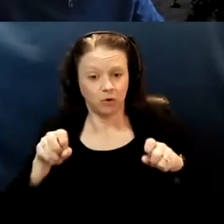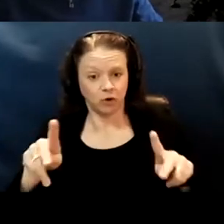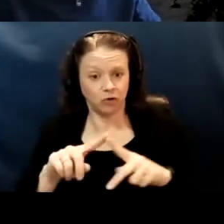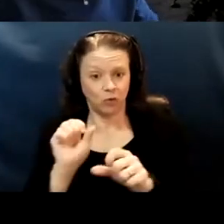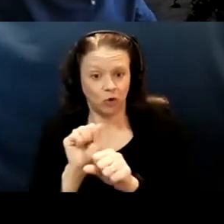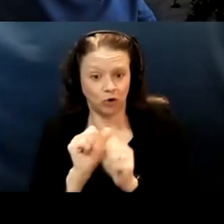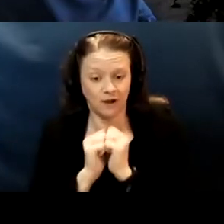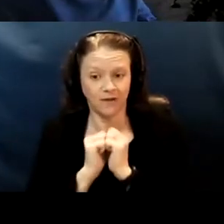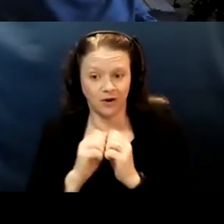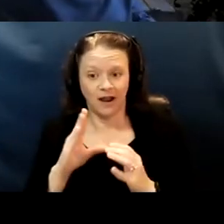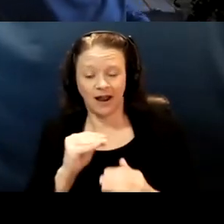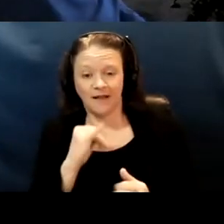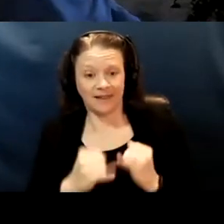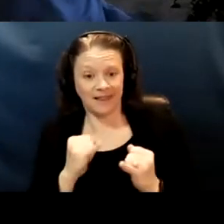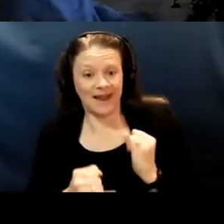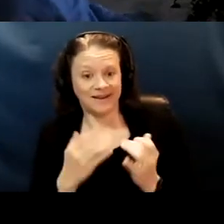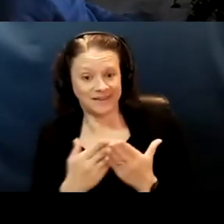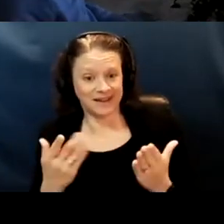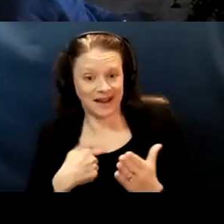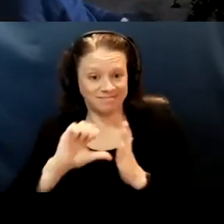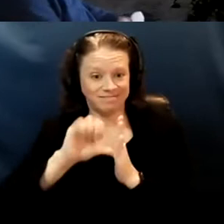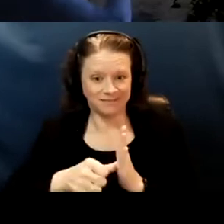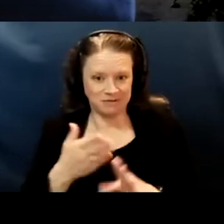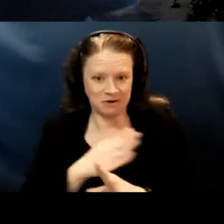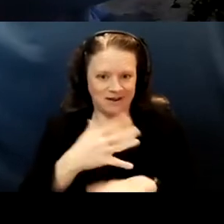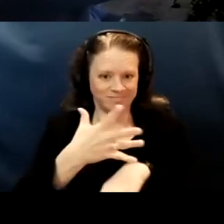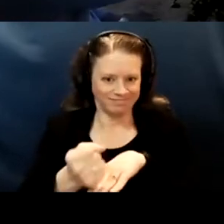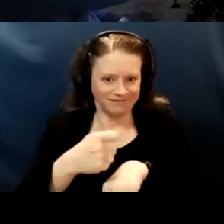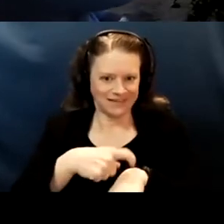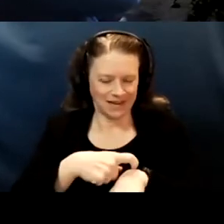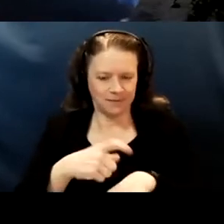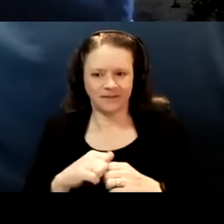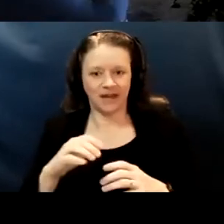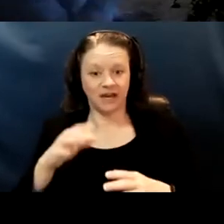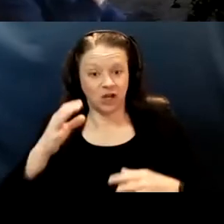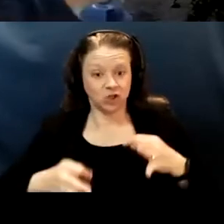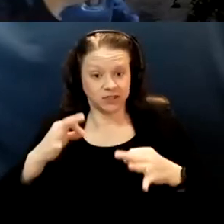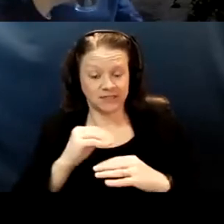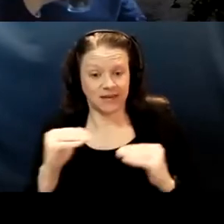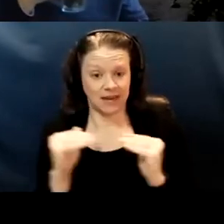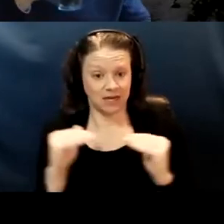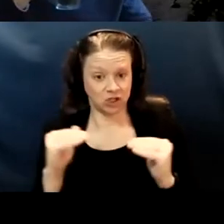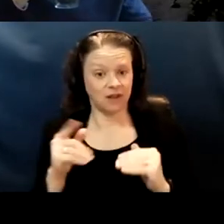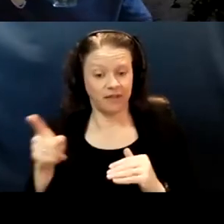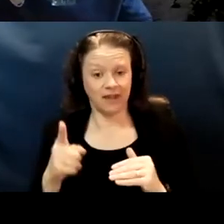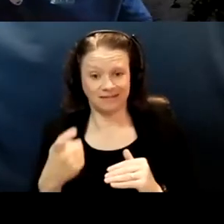before I suspect shortly we'll run out of time, is that Justice in Aging did last month launch a new initiative